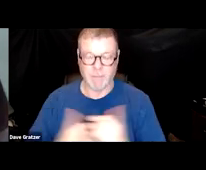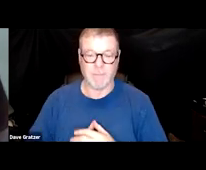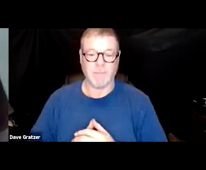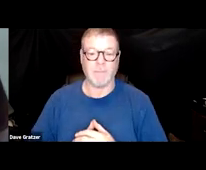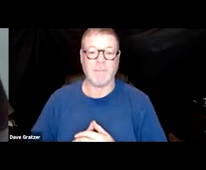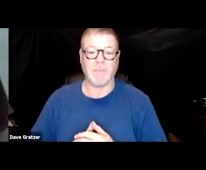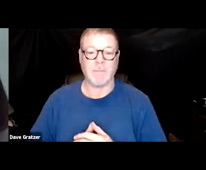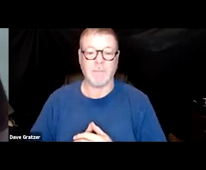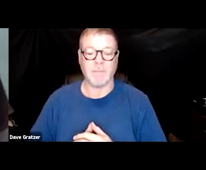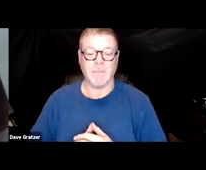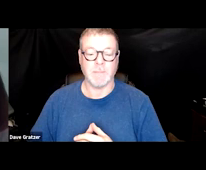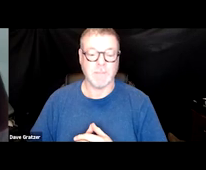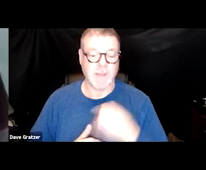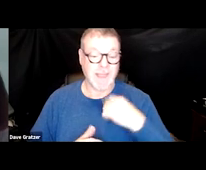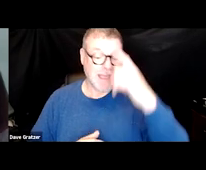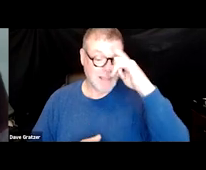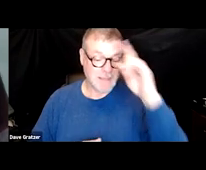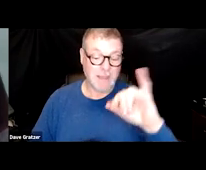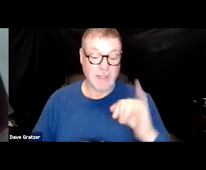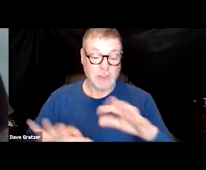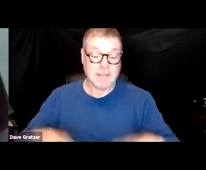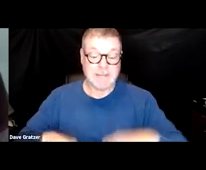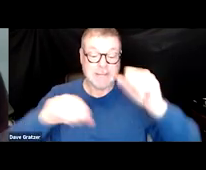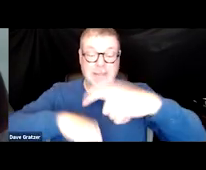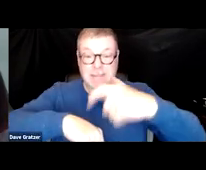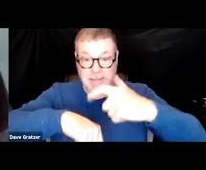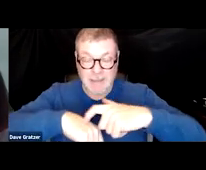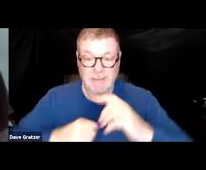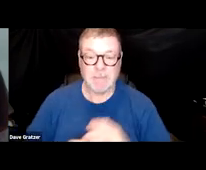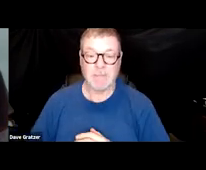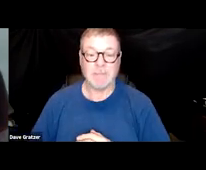So I think just taking that time to really sit with him,